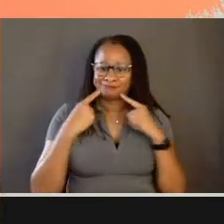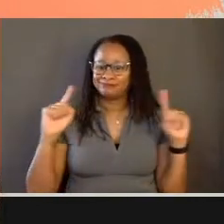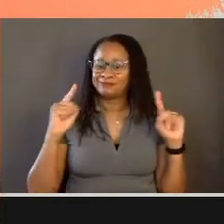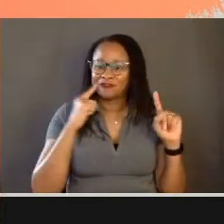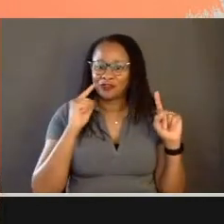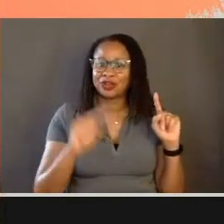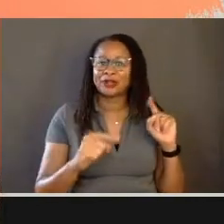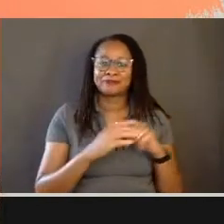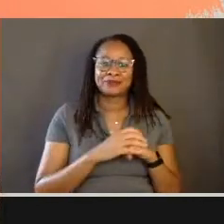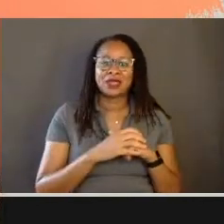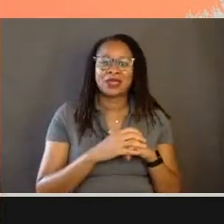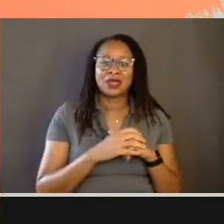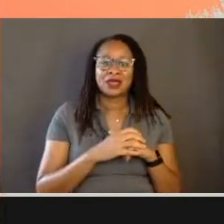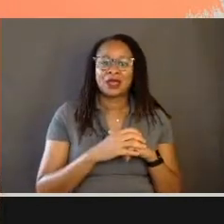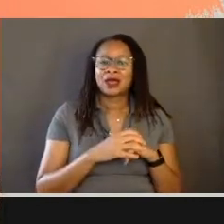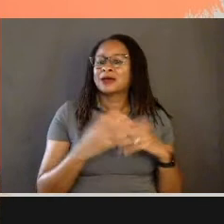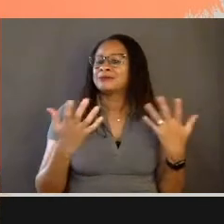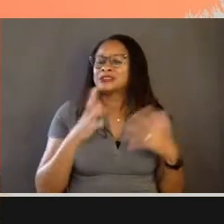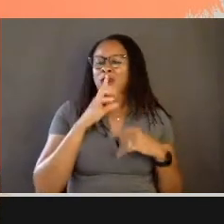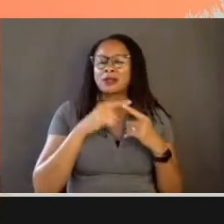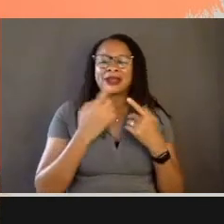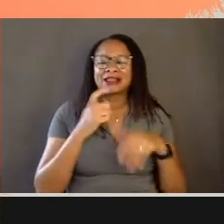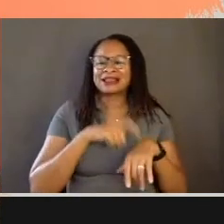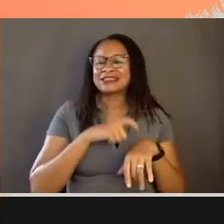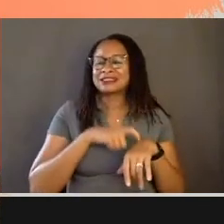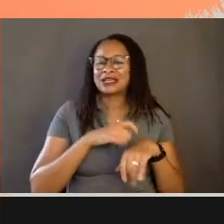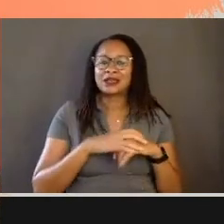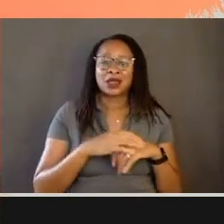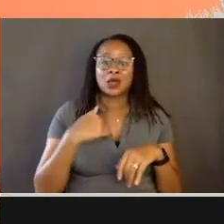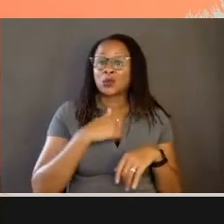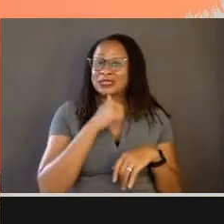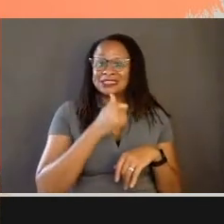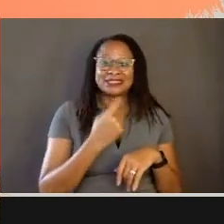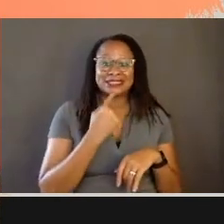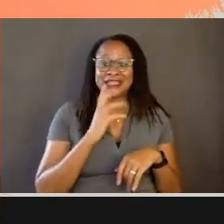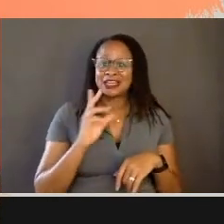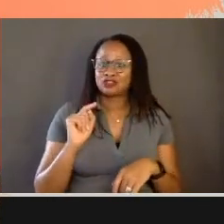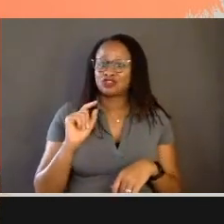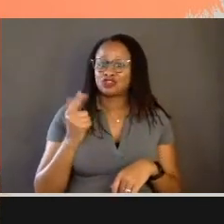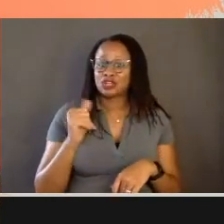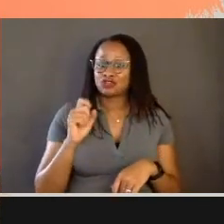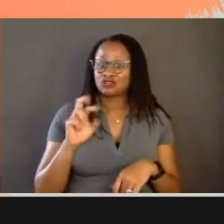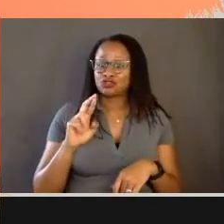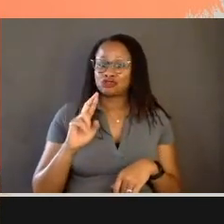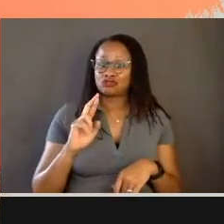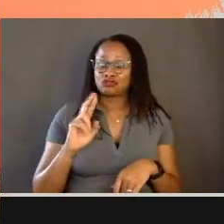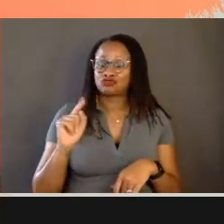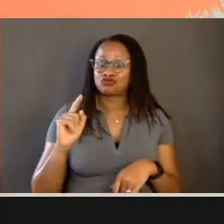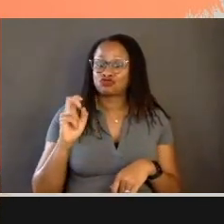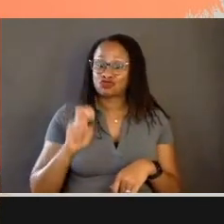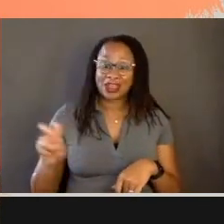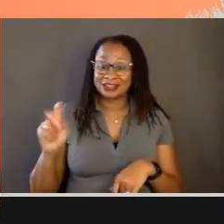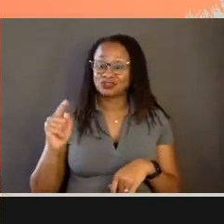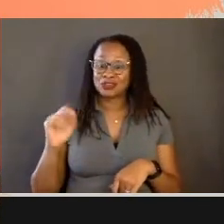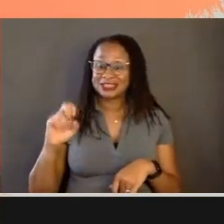Let me put it in the parlance of the time. We didn't say gender transition but I felt like if I was gonna change my sex